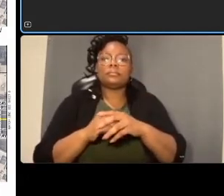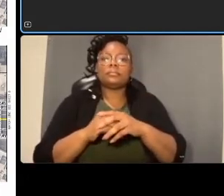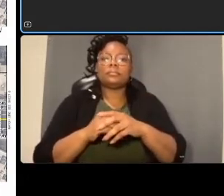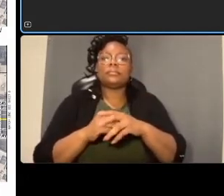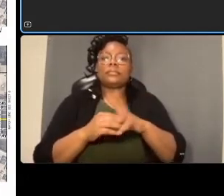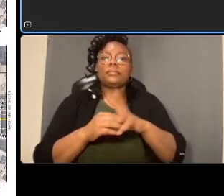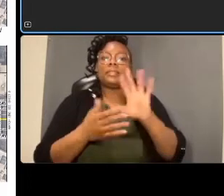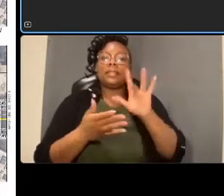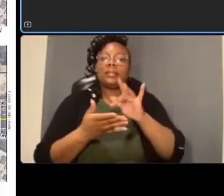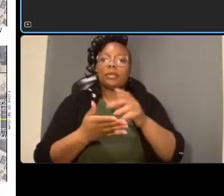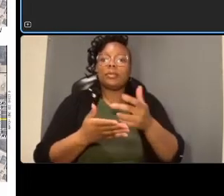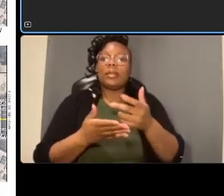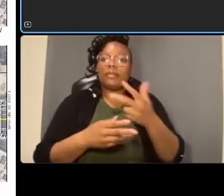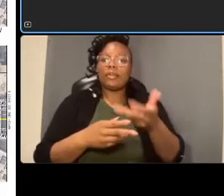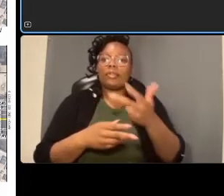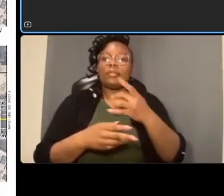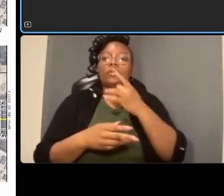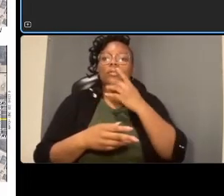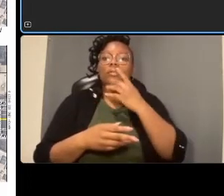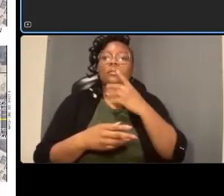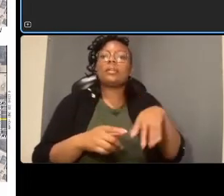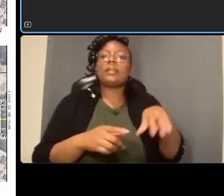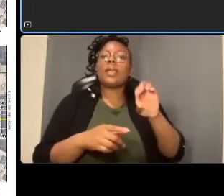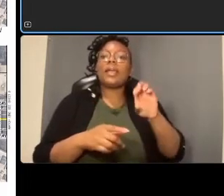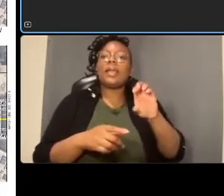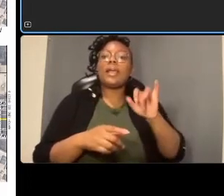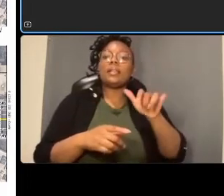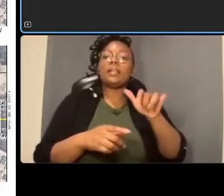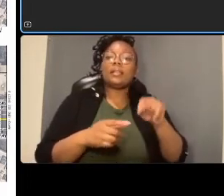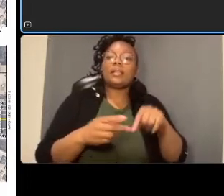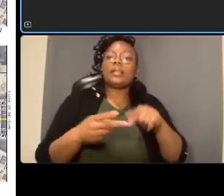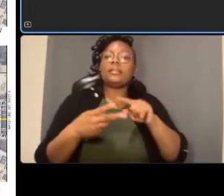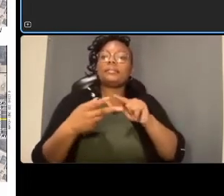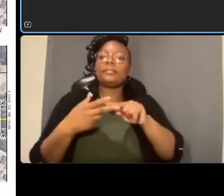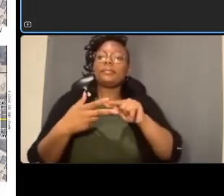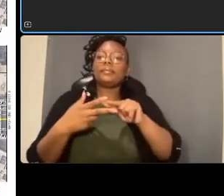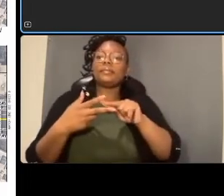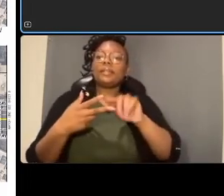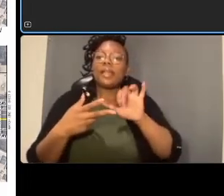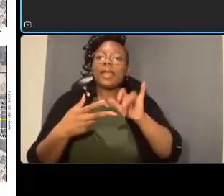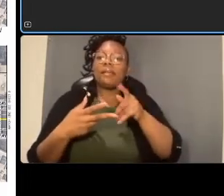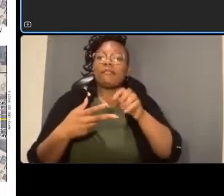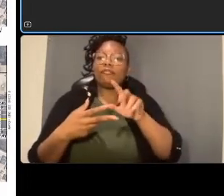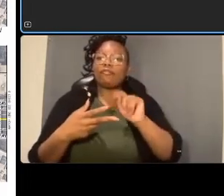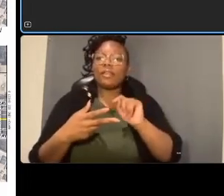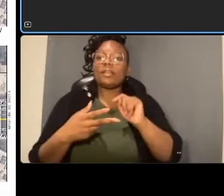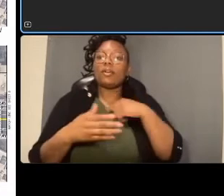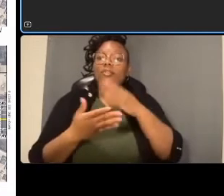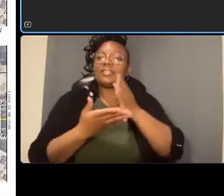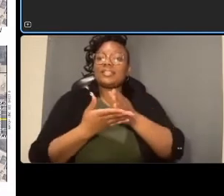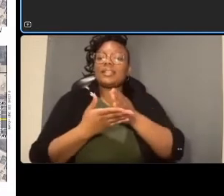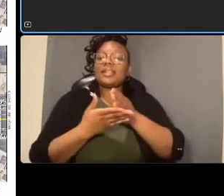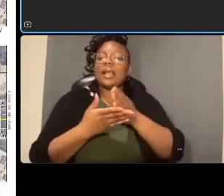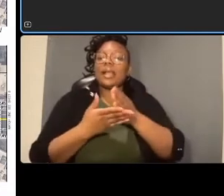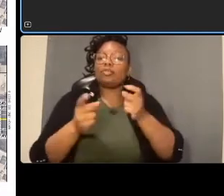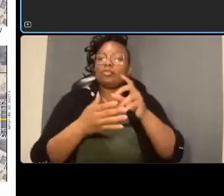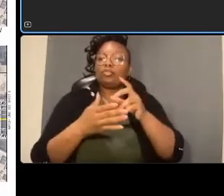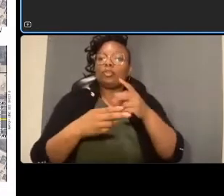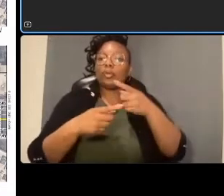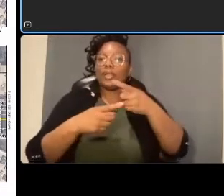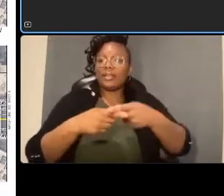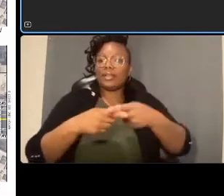all stop controlled intersections and note that an existing signal signalized pedestrian crossing